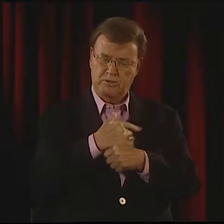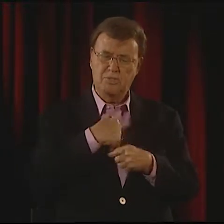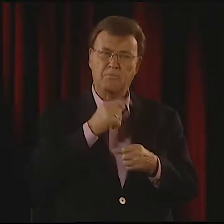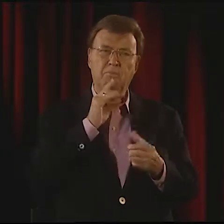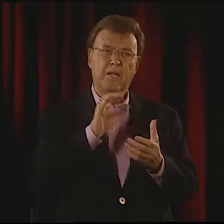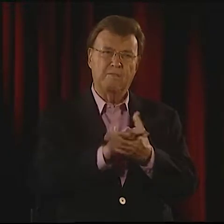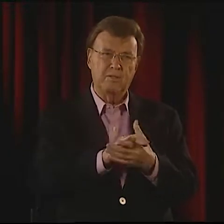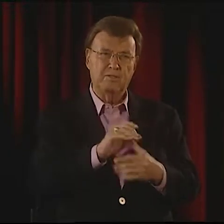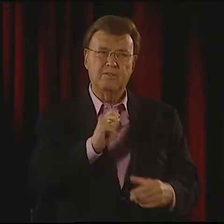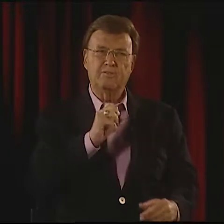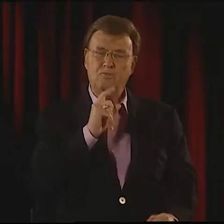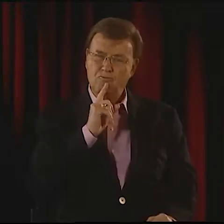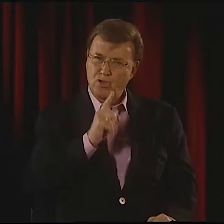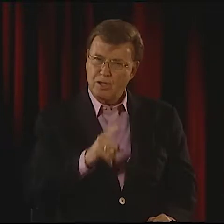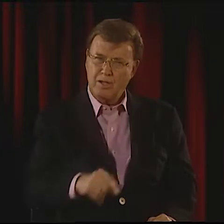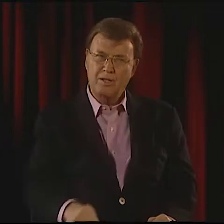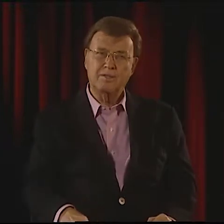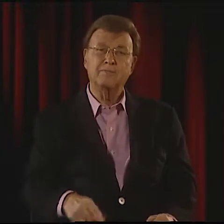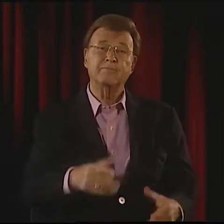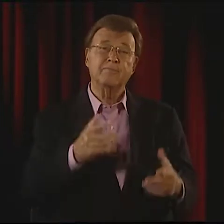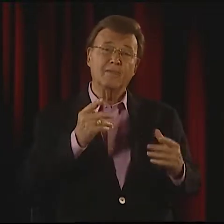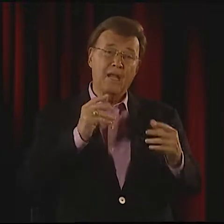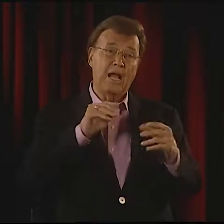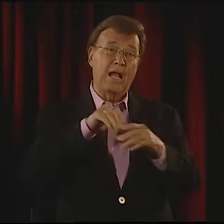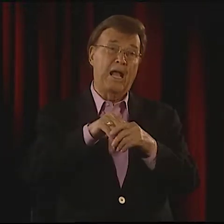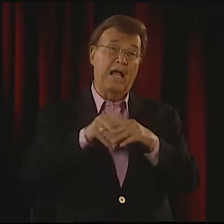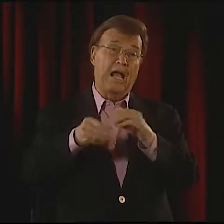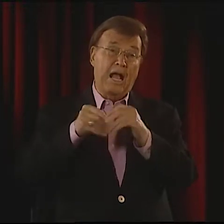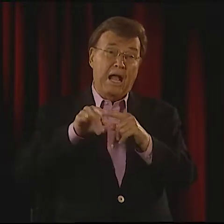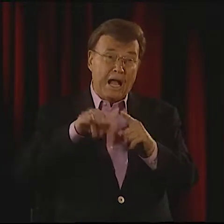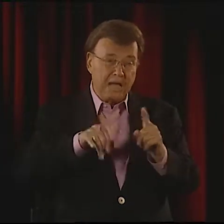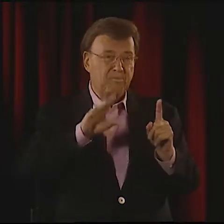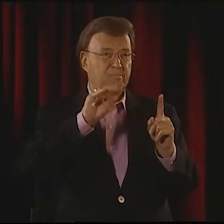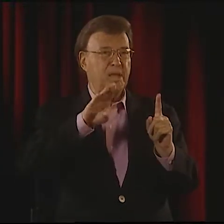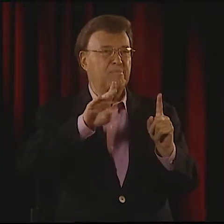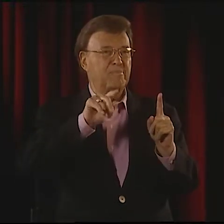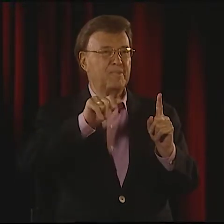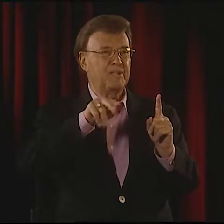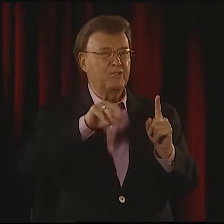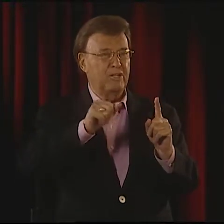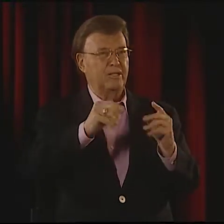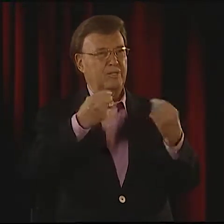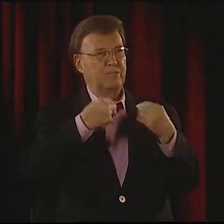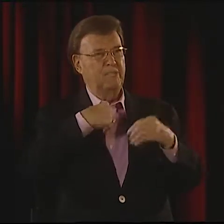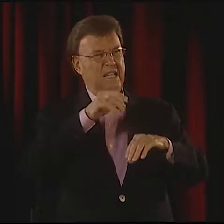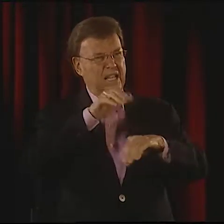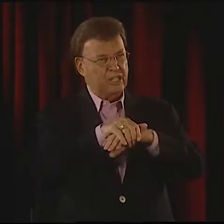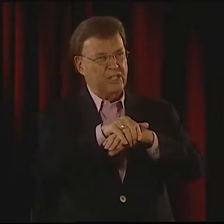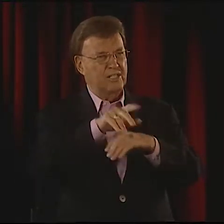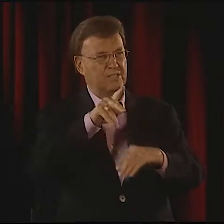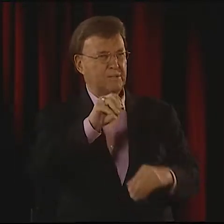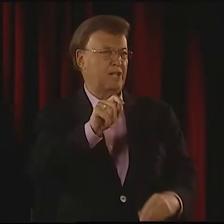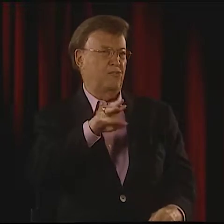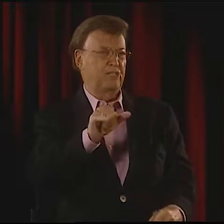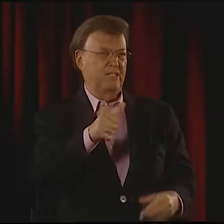OH, YES. I BELIEVE THAT WAS AN INFLUENCE AND ALSO THAT BOB PANERA REALLY TAUGHT ME